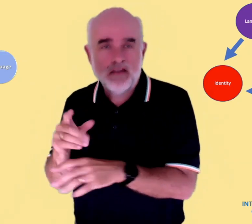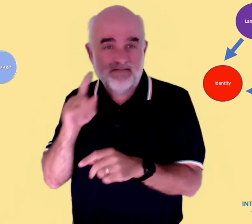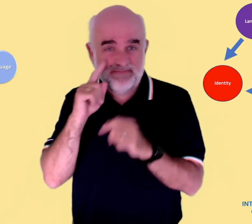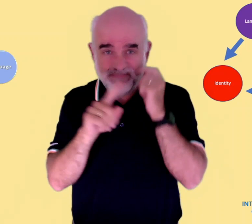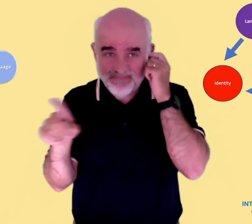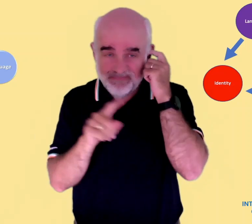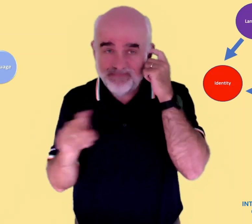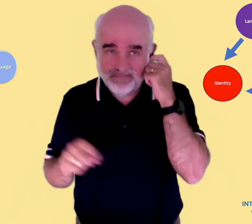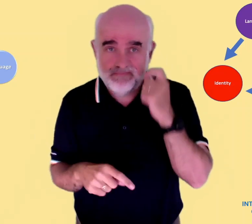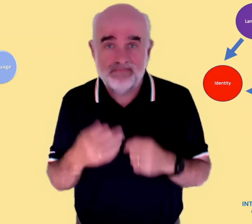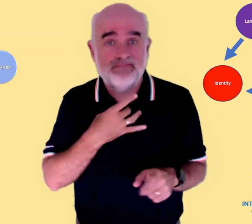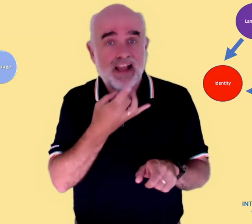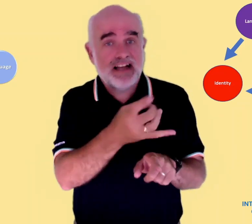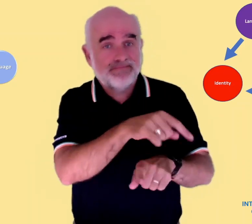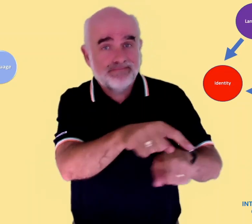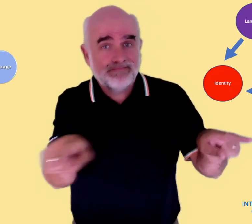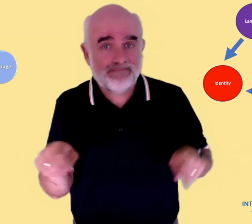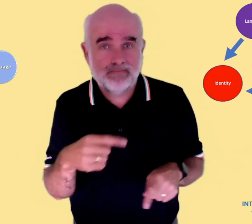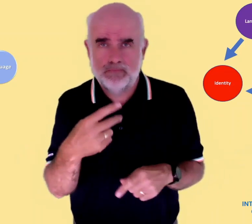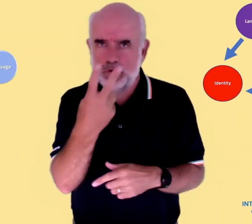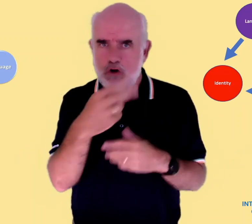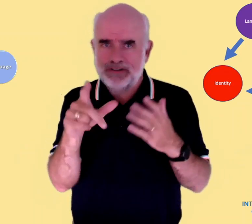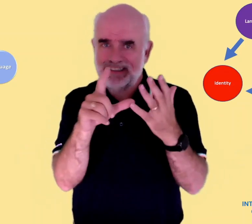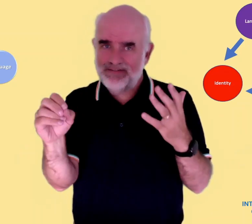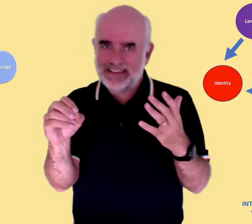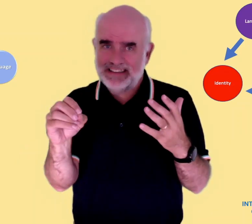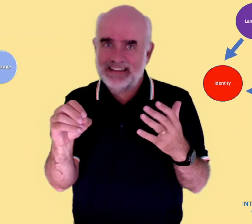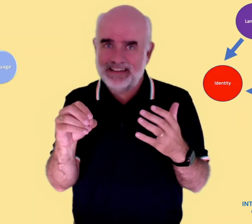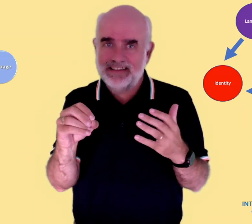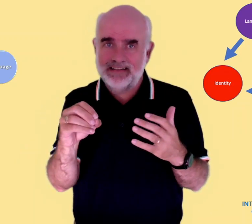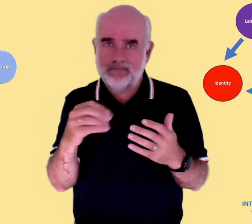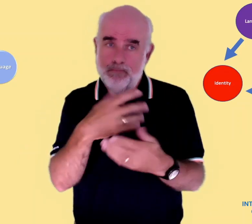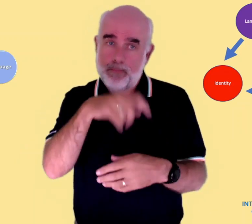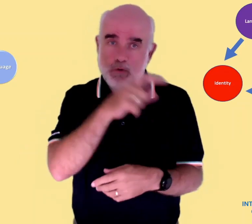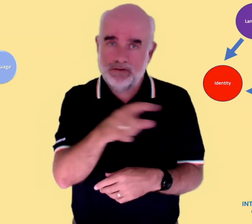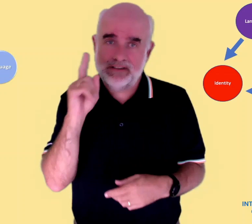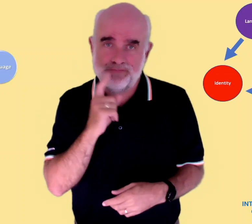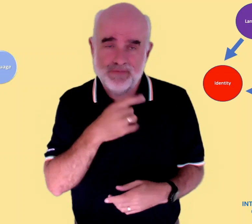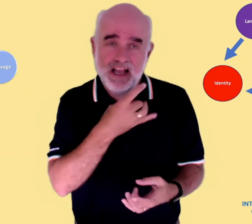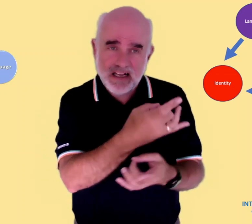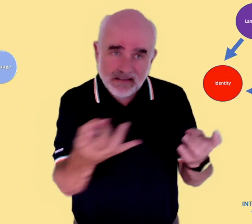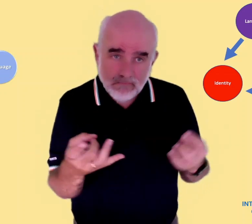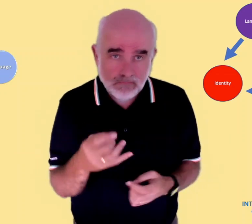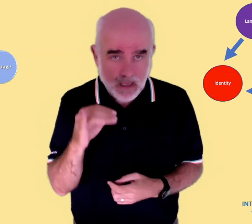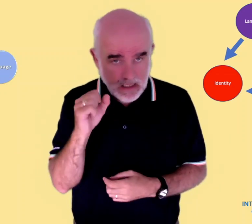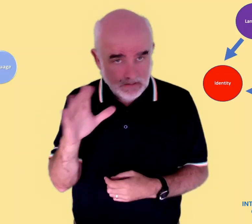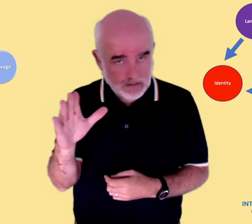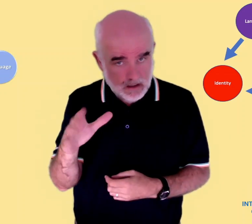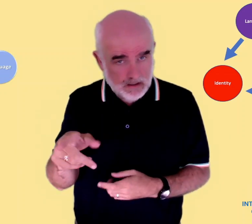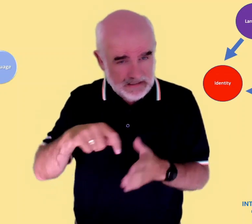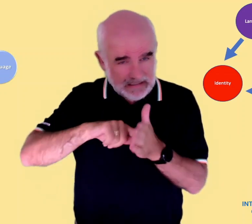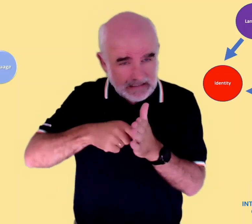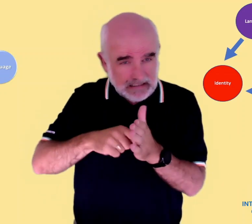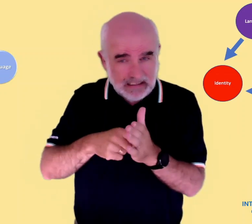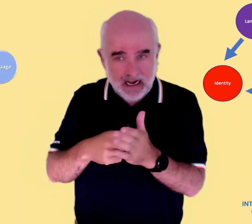'Not Sure', or 'Not at All'. The 270 respondents, most of whom were Deaf, were given the statement,